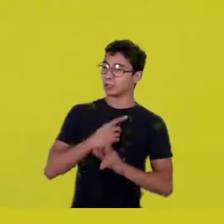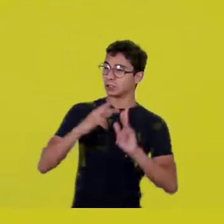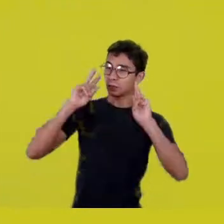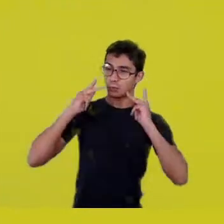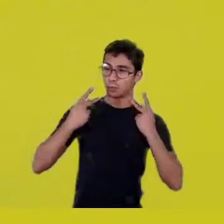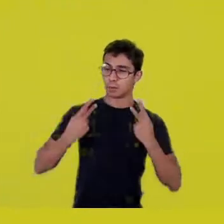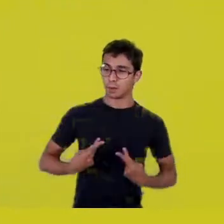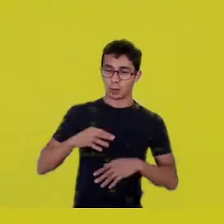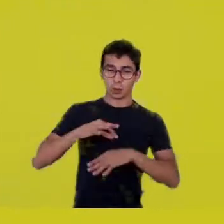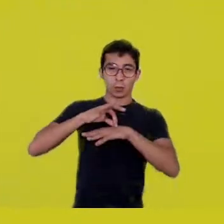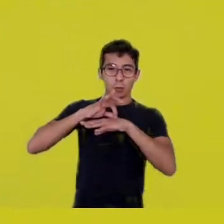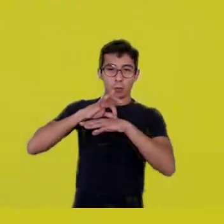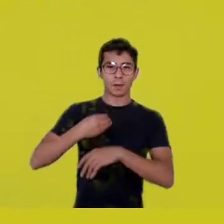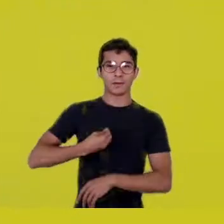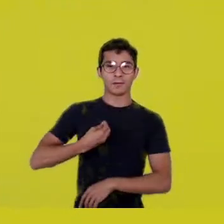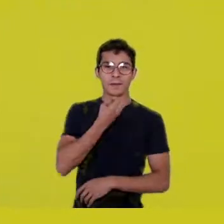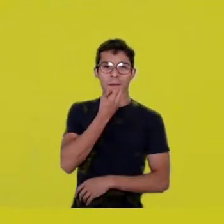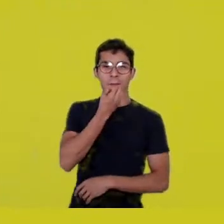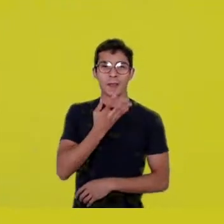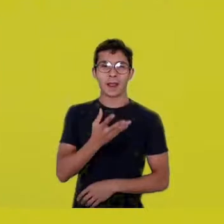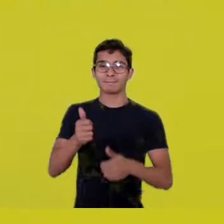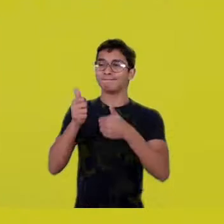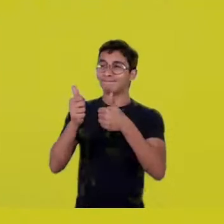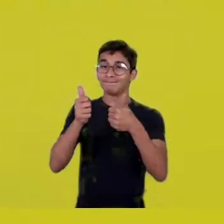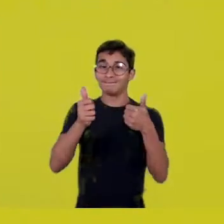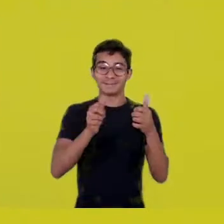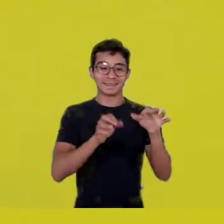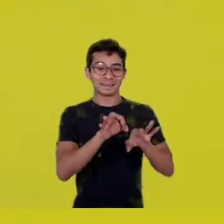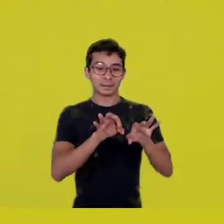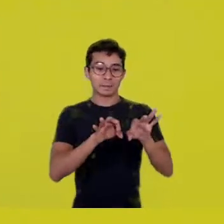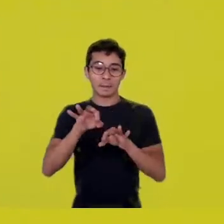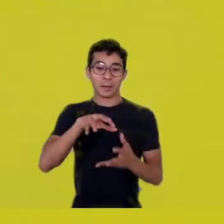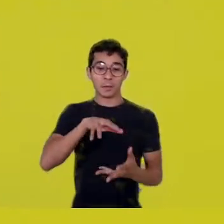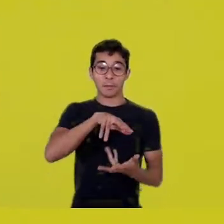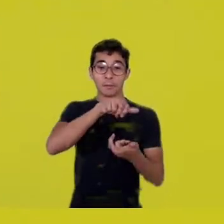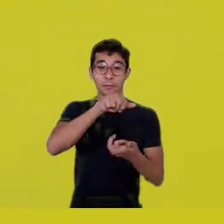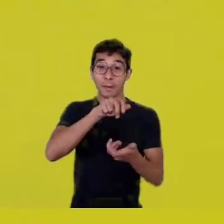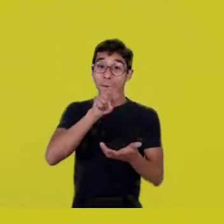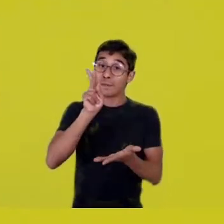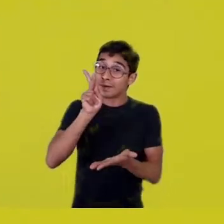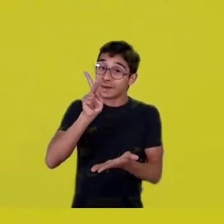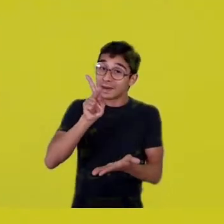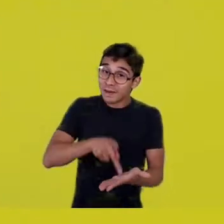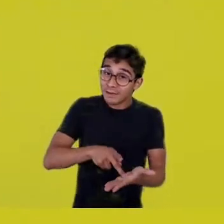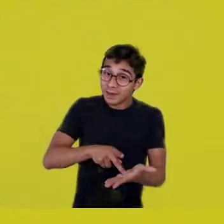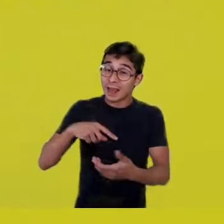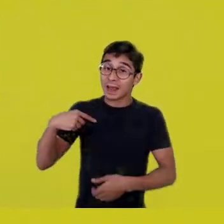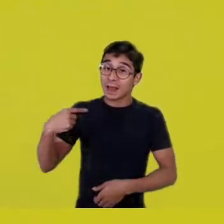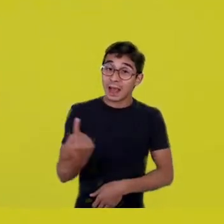actually, it was eroding life here on Earth